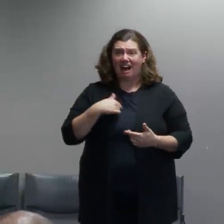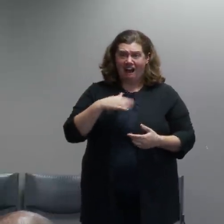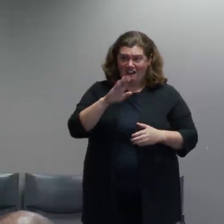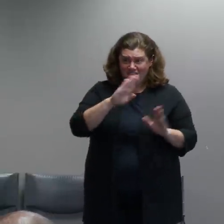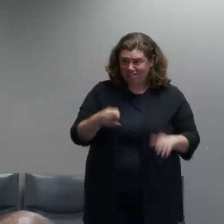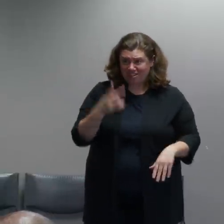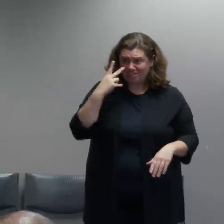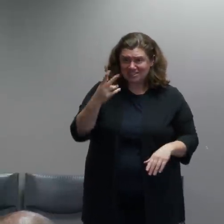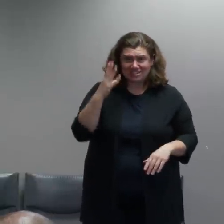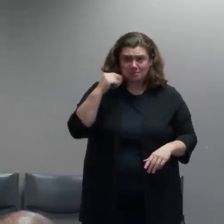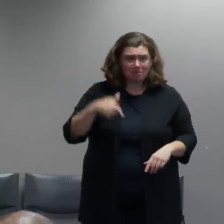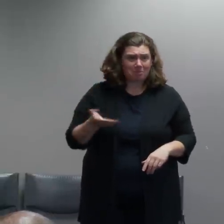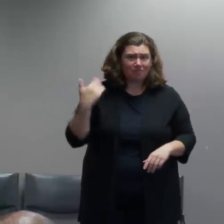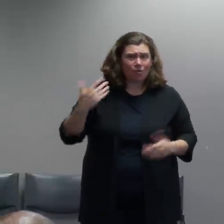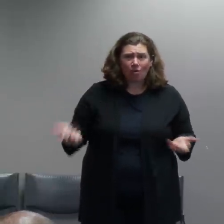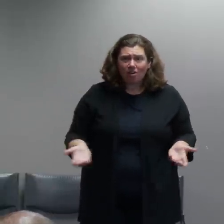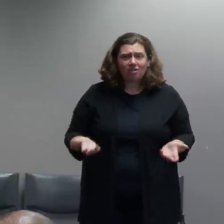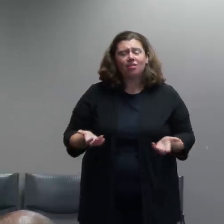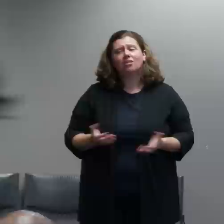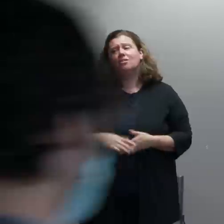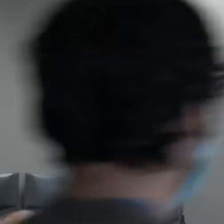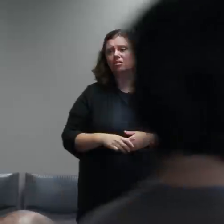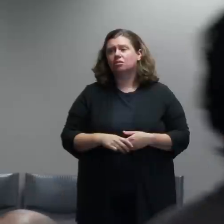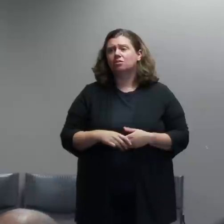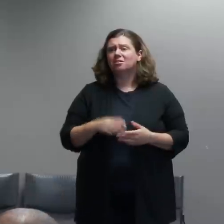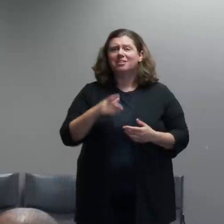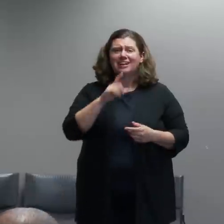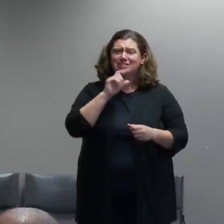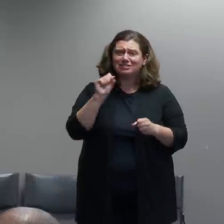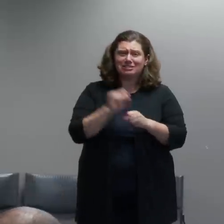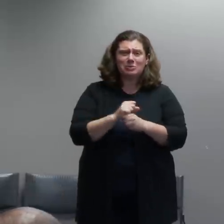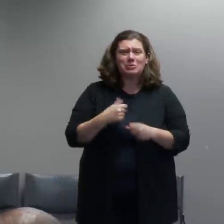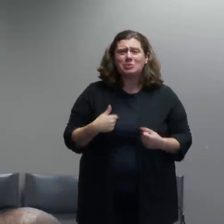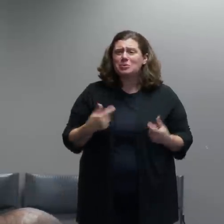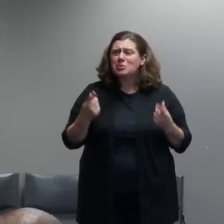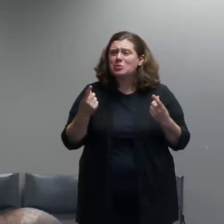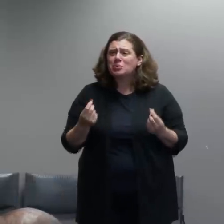There have been literally over a hundred injuries,